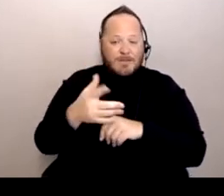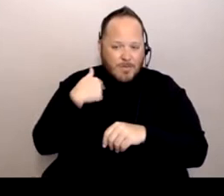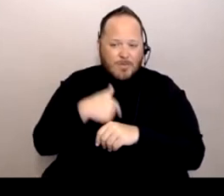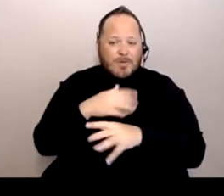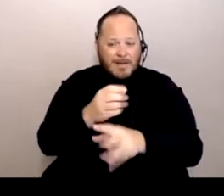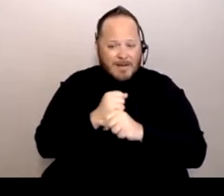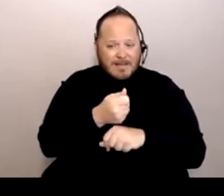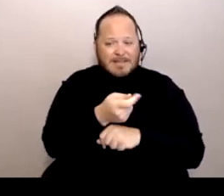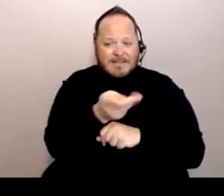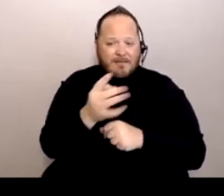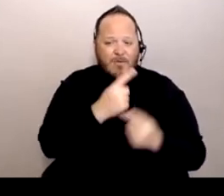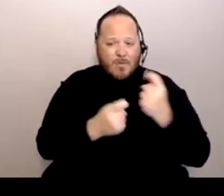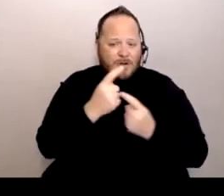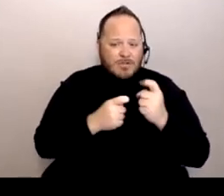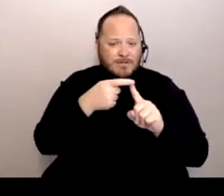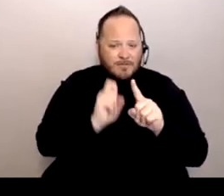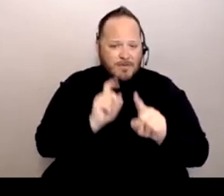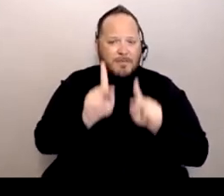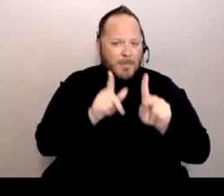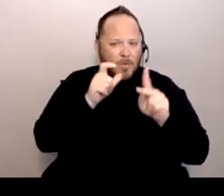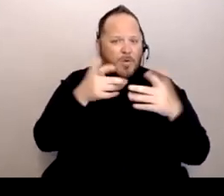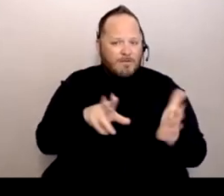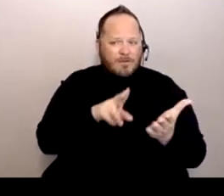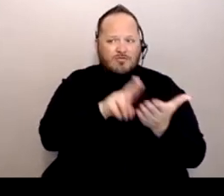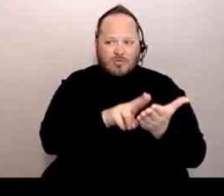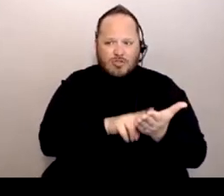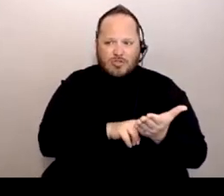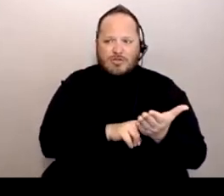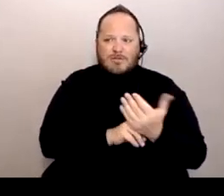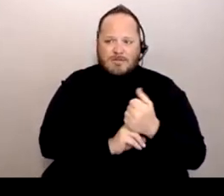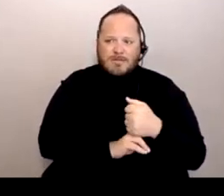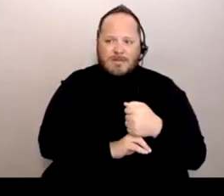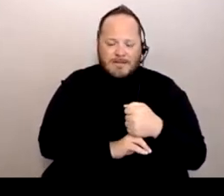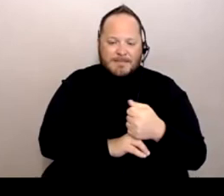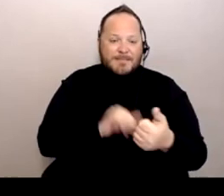from people who registered, and I'll go to the first question first.